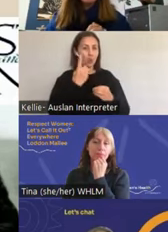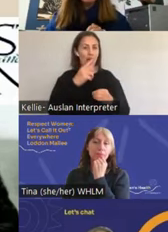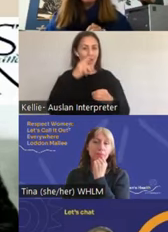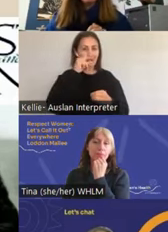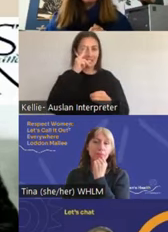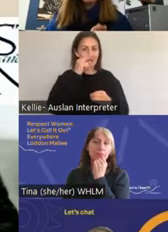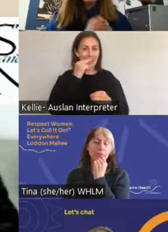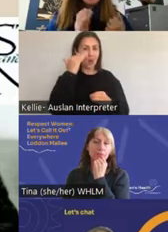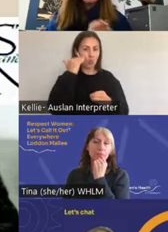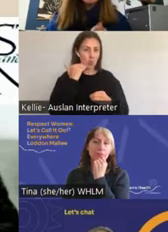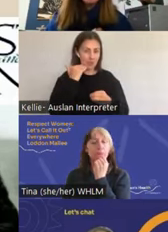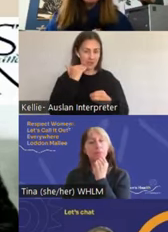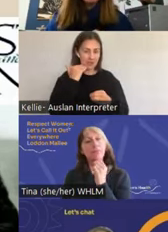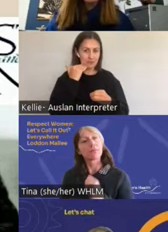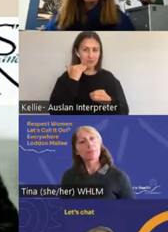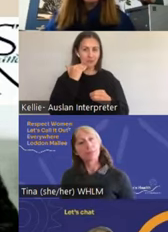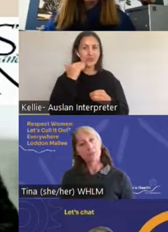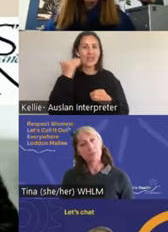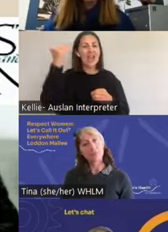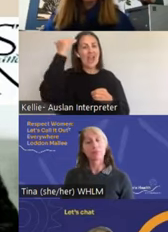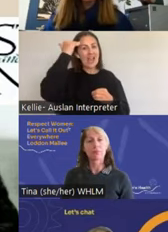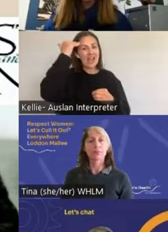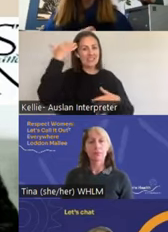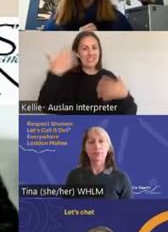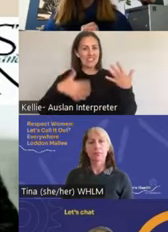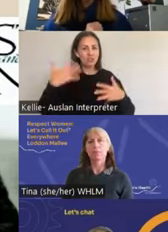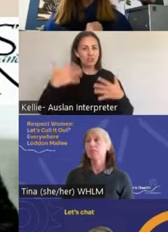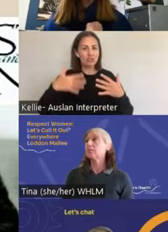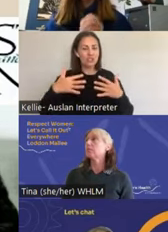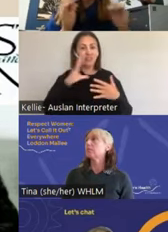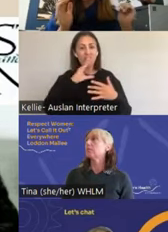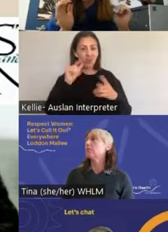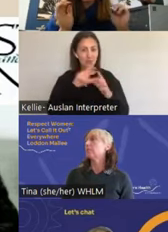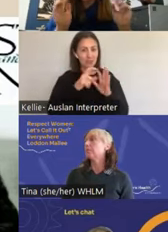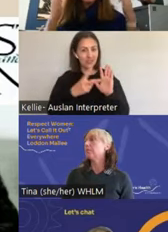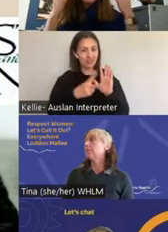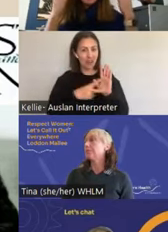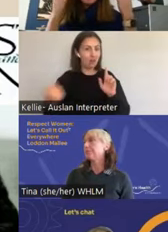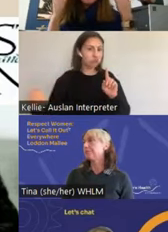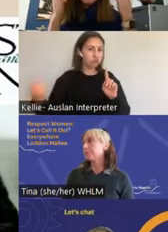sexually had a head injury through a domestic violence injury and she had very empty as a